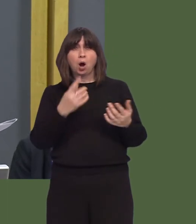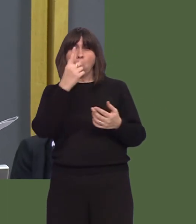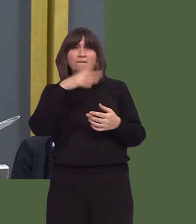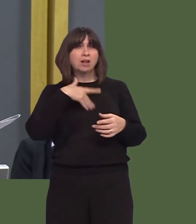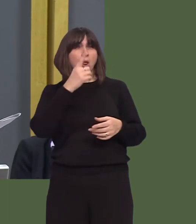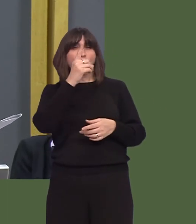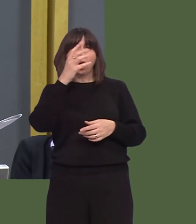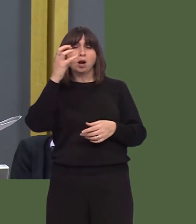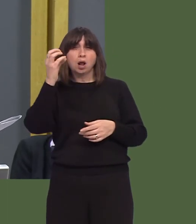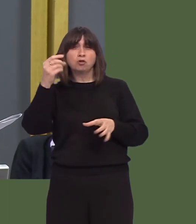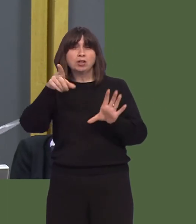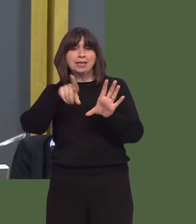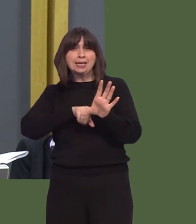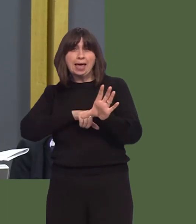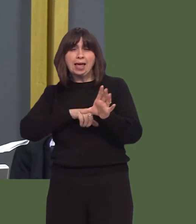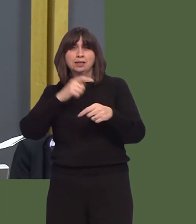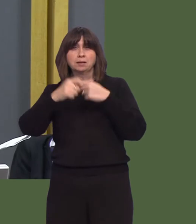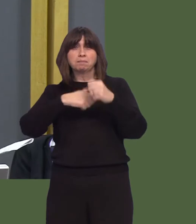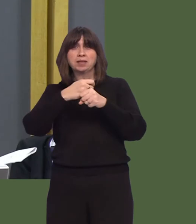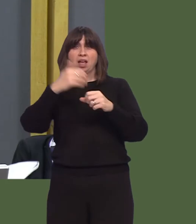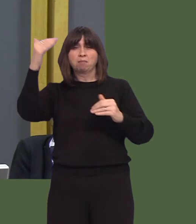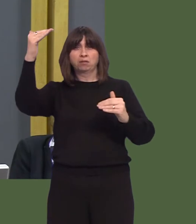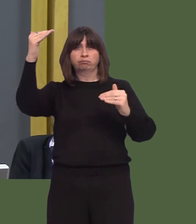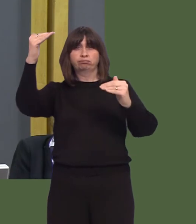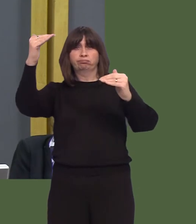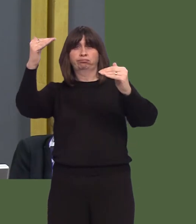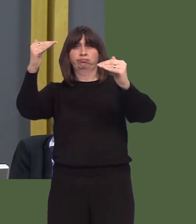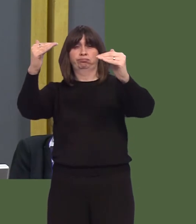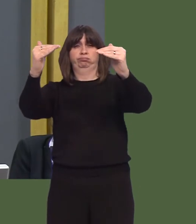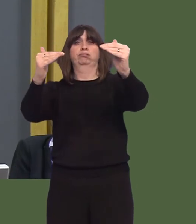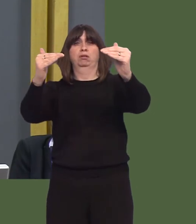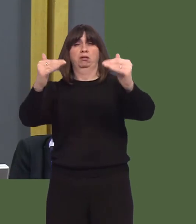that it monitors globally, well up from the 83 years predicted in 2016.